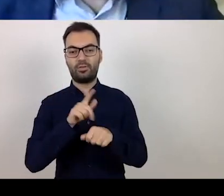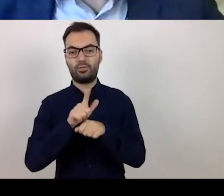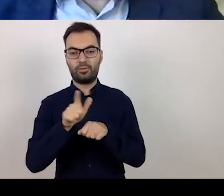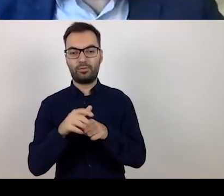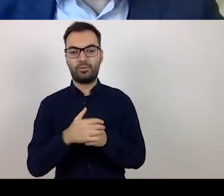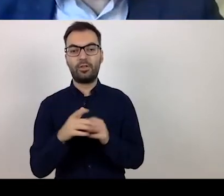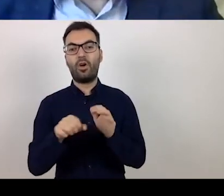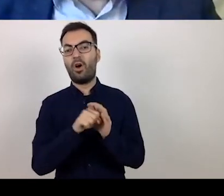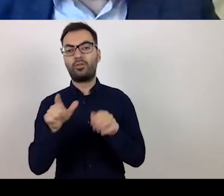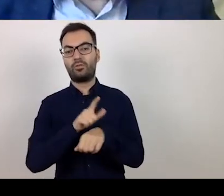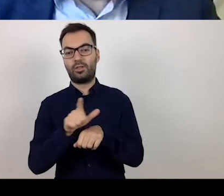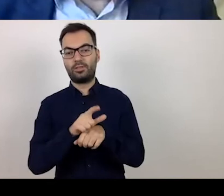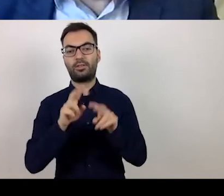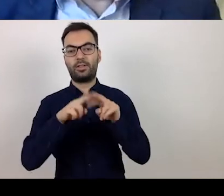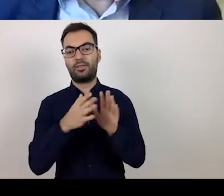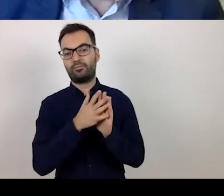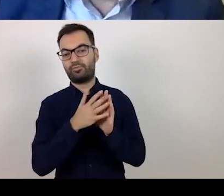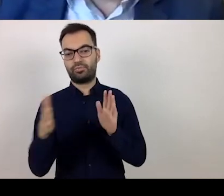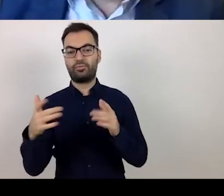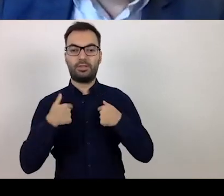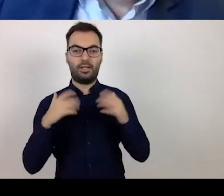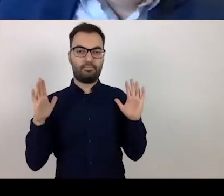and from 12.00 I will be available for you,